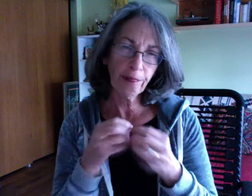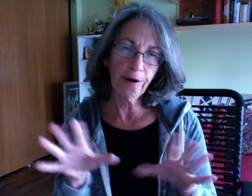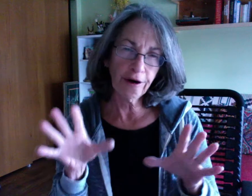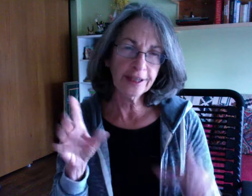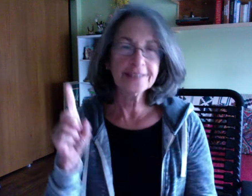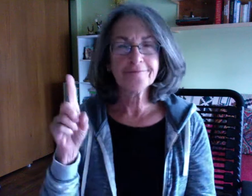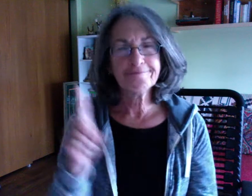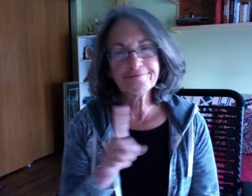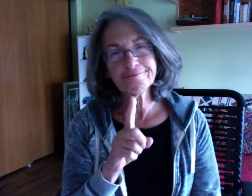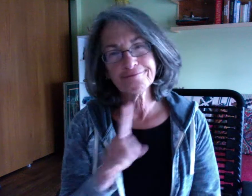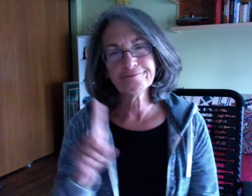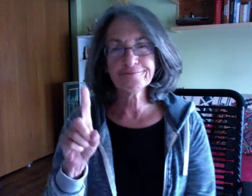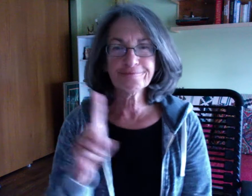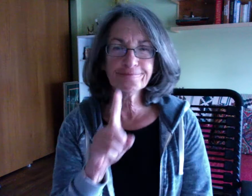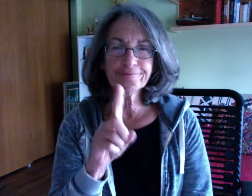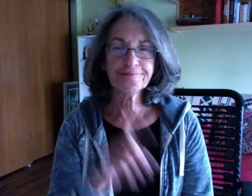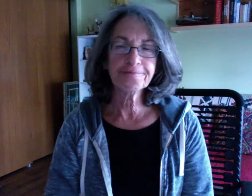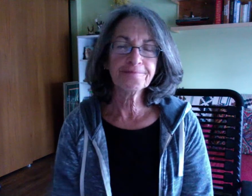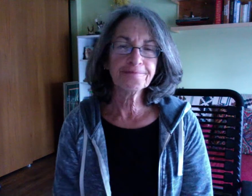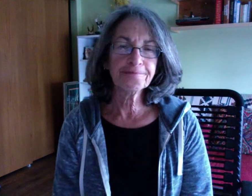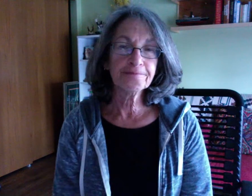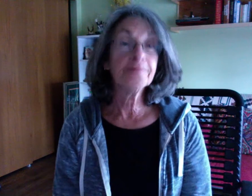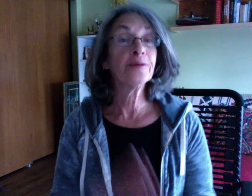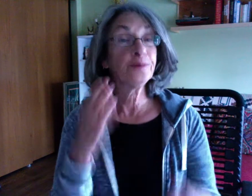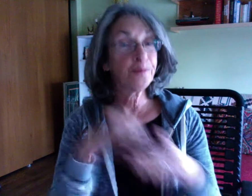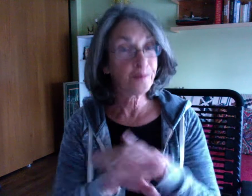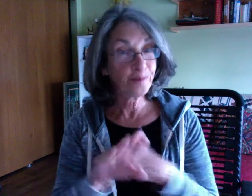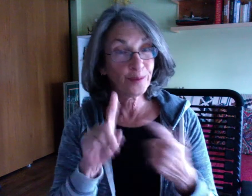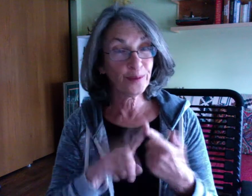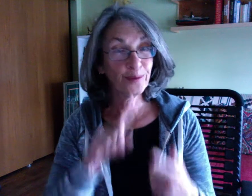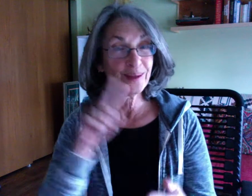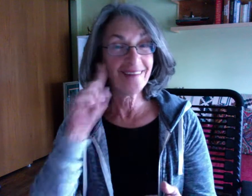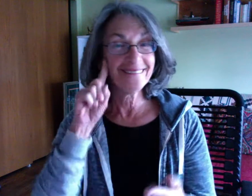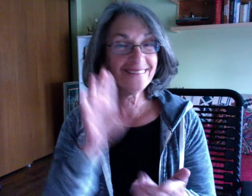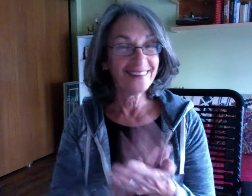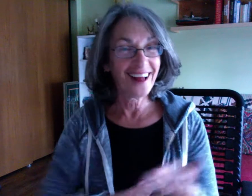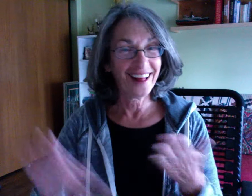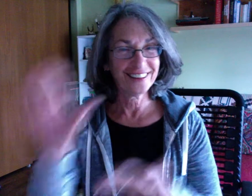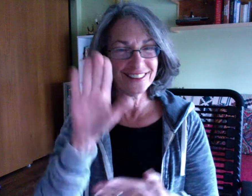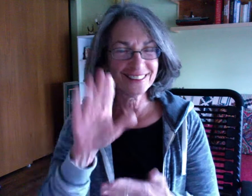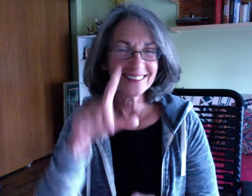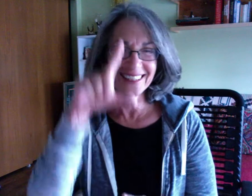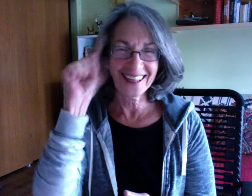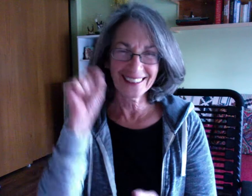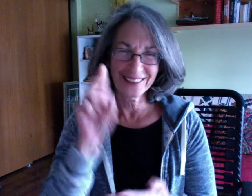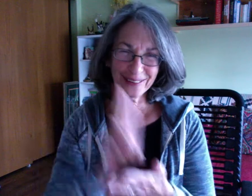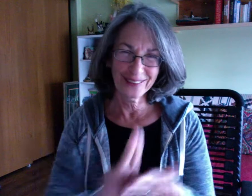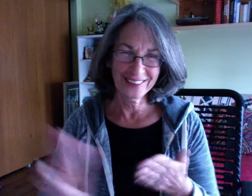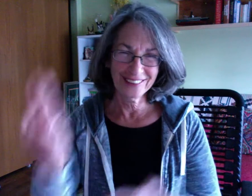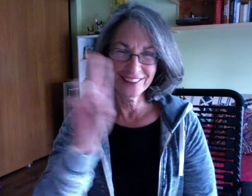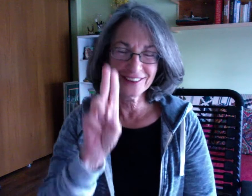always lost....alone. Went to deaf college, Gallaudet University